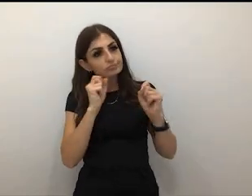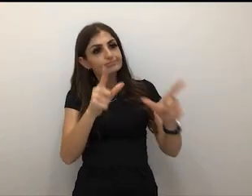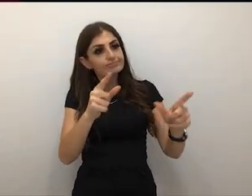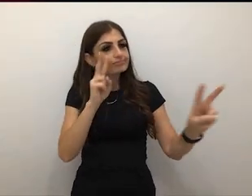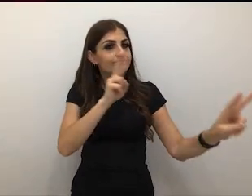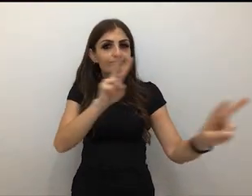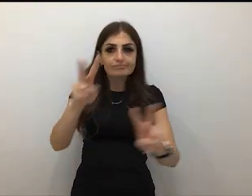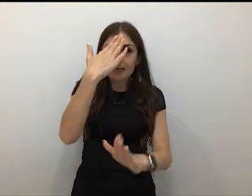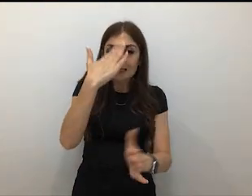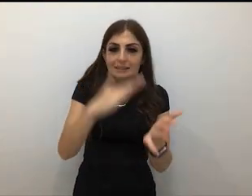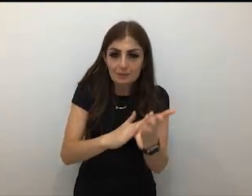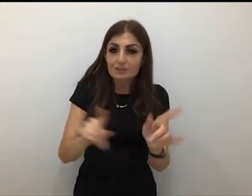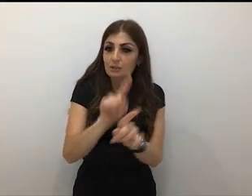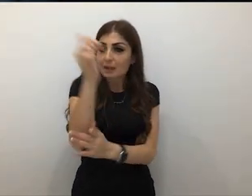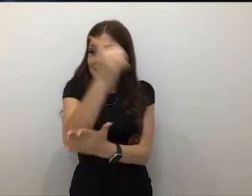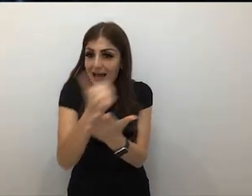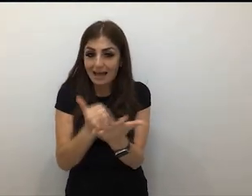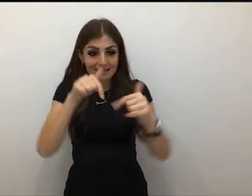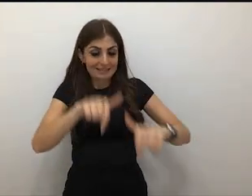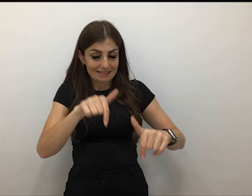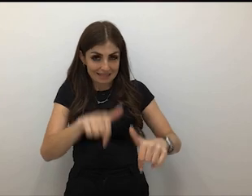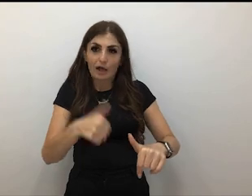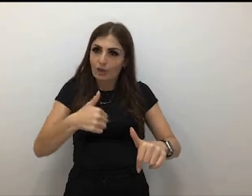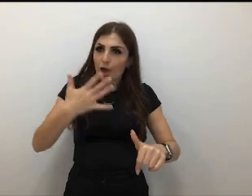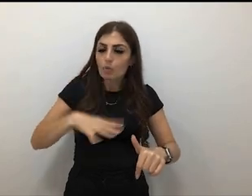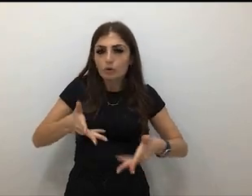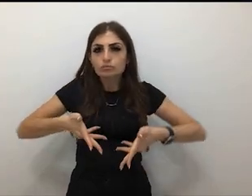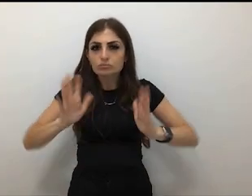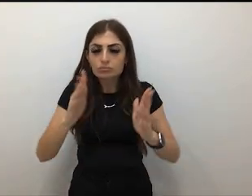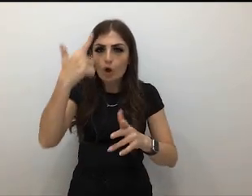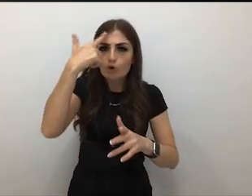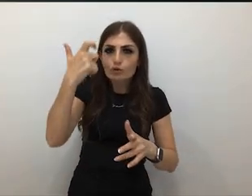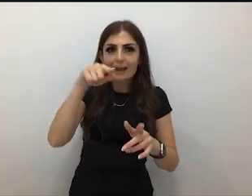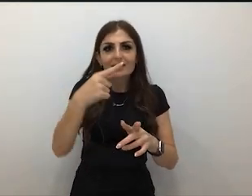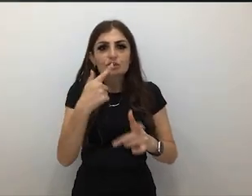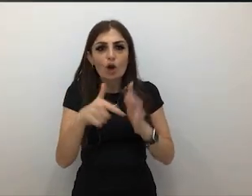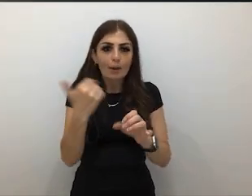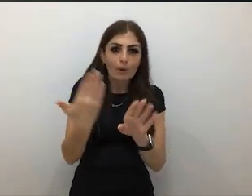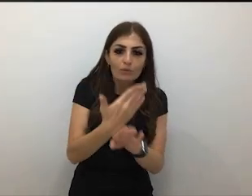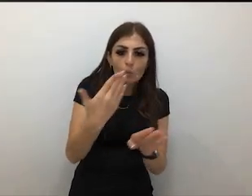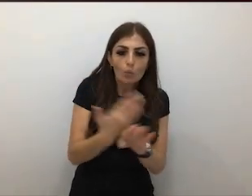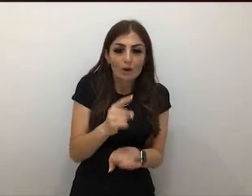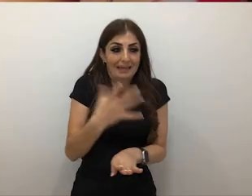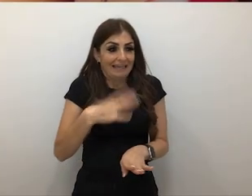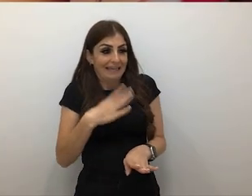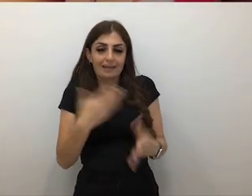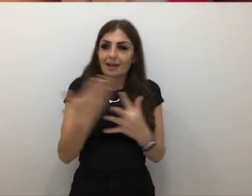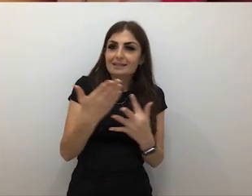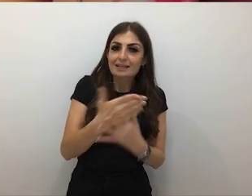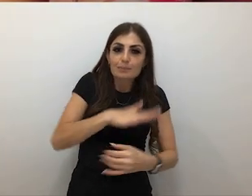and also for artists here in Adelaide that are looking to create this kind of work, but need an accessible space to platform and experiment